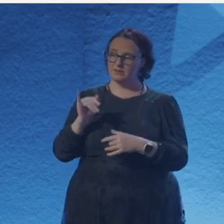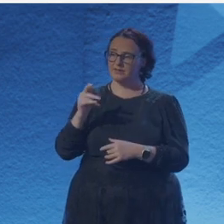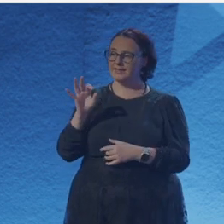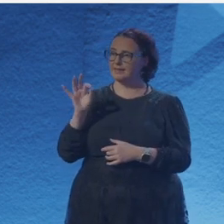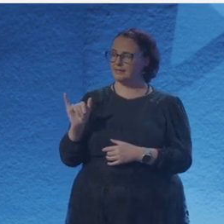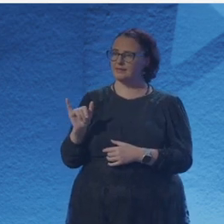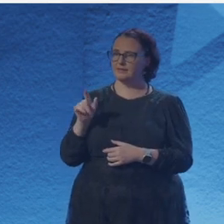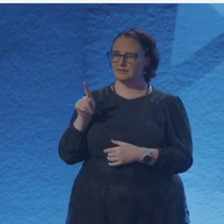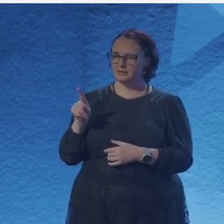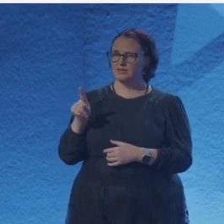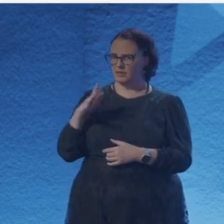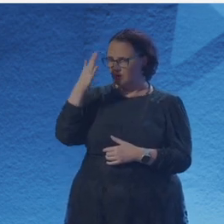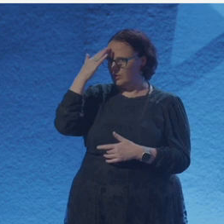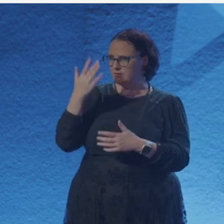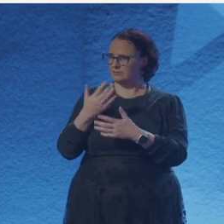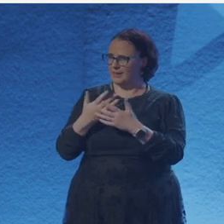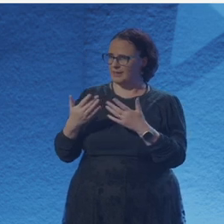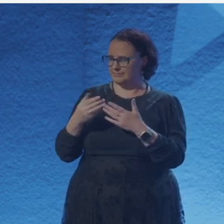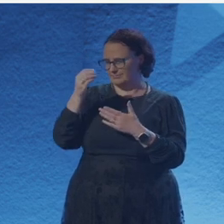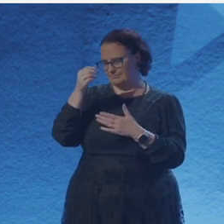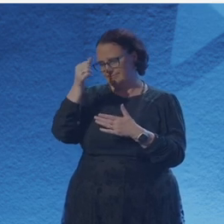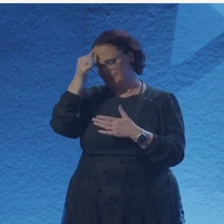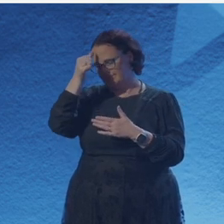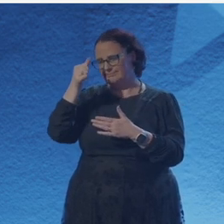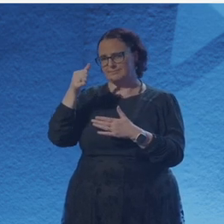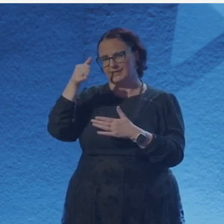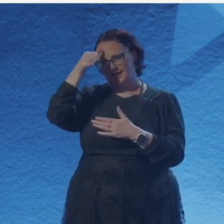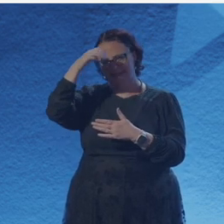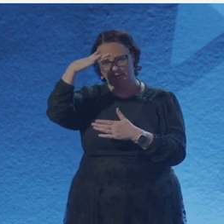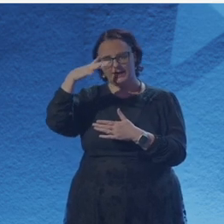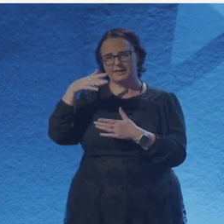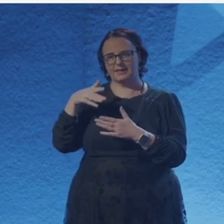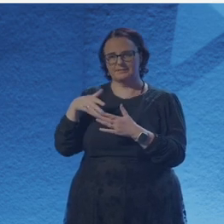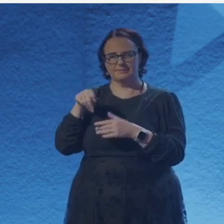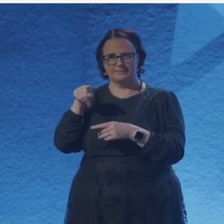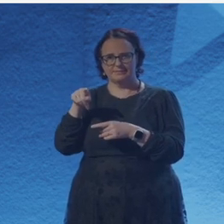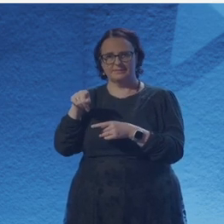so far! and I know my friends have seen me grow in the last few years, so I'm really grateful for them and yeah that's me.